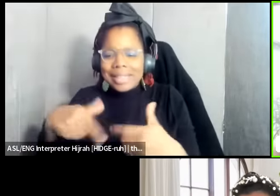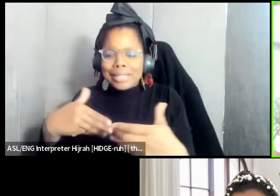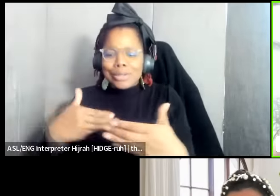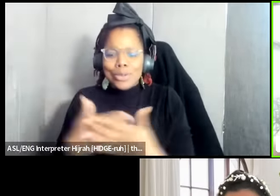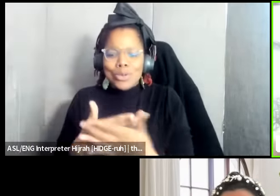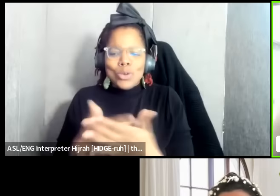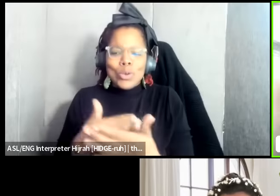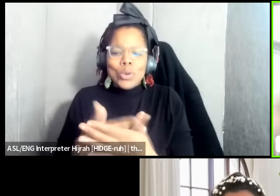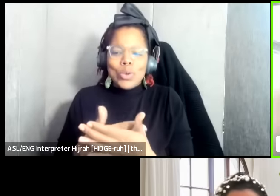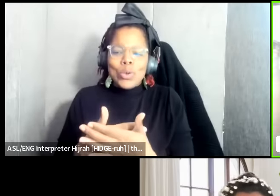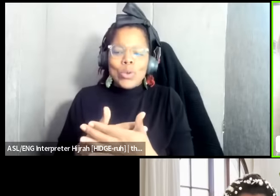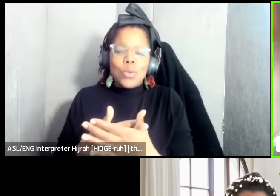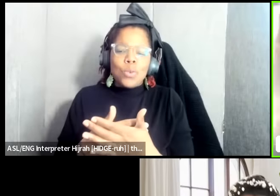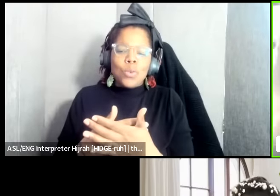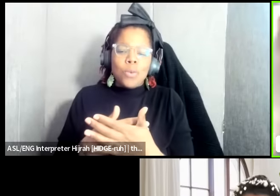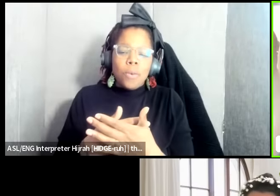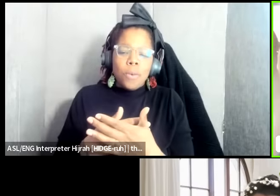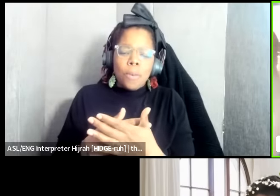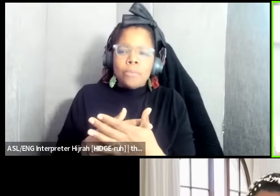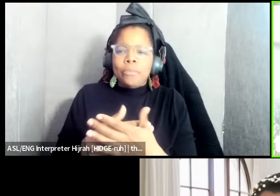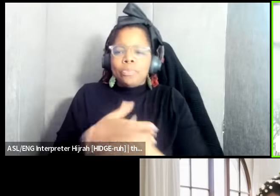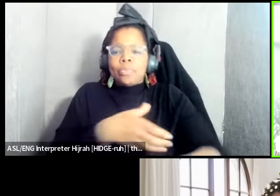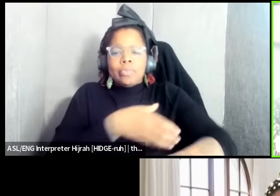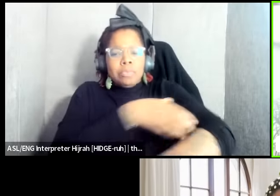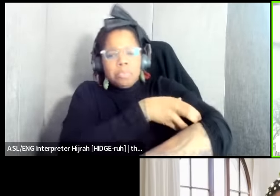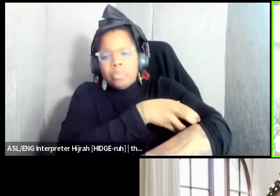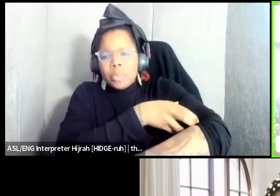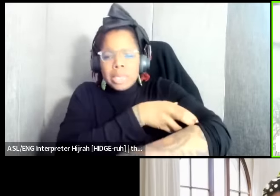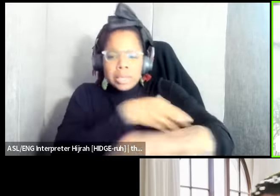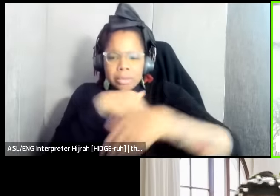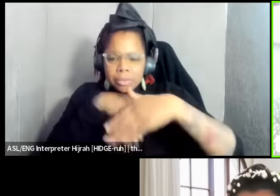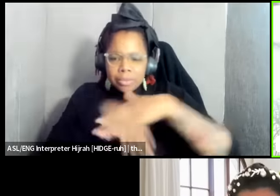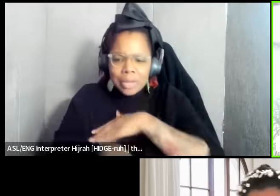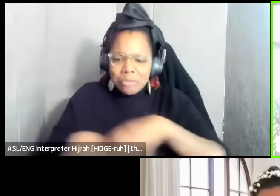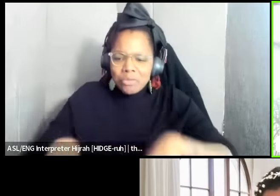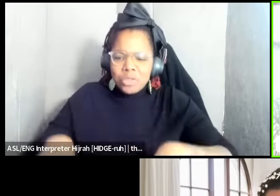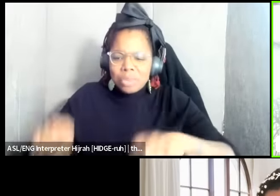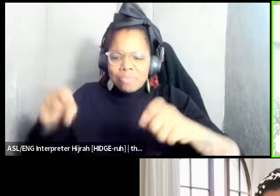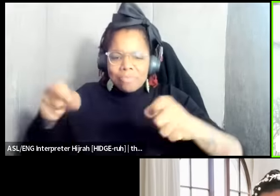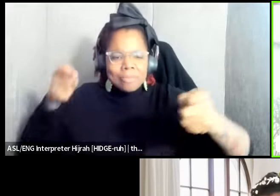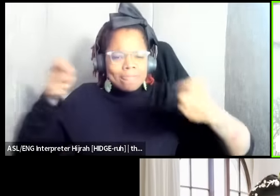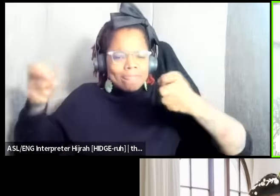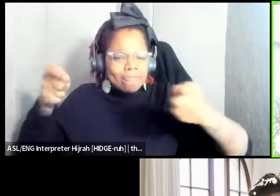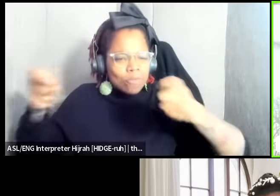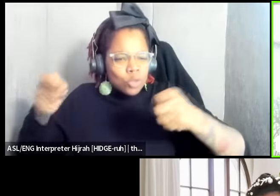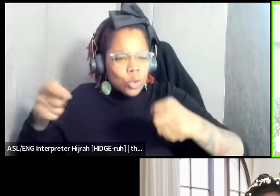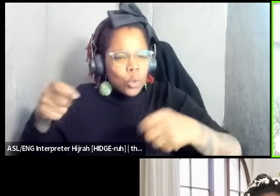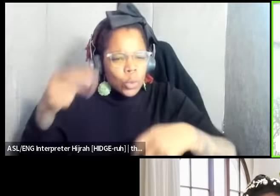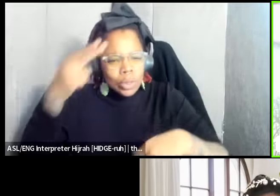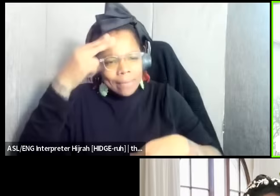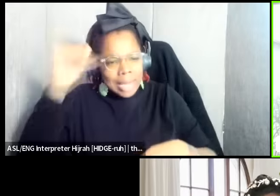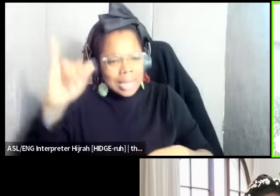batch of you know new powers coming in to to take control of Haiti and making a connection between